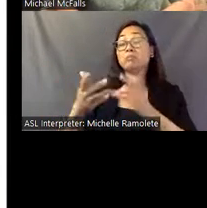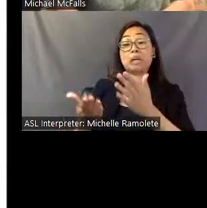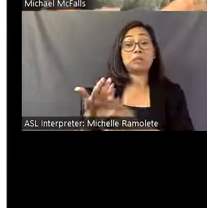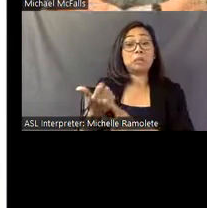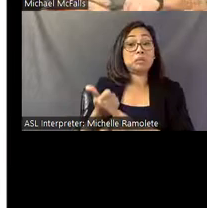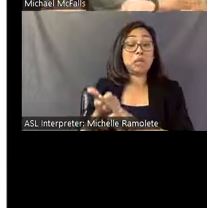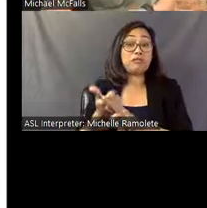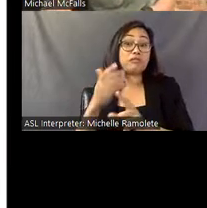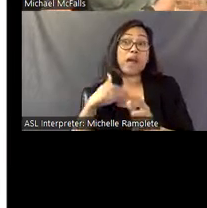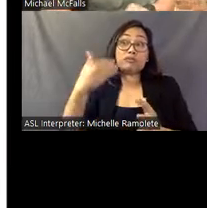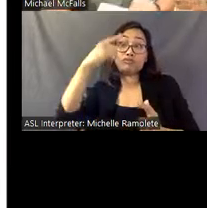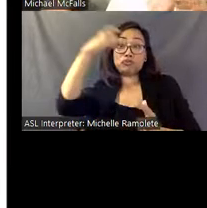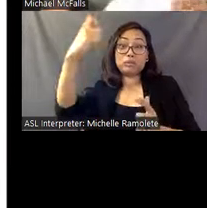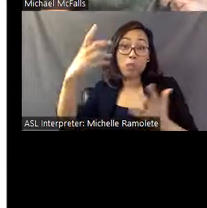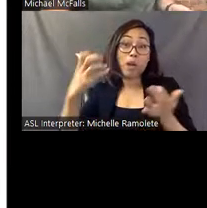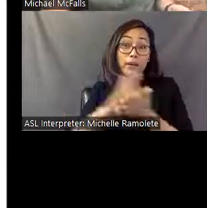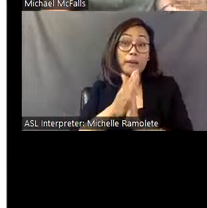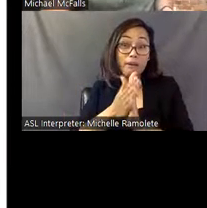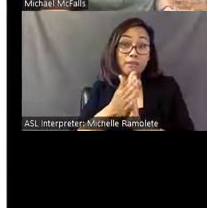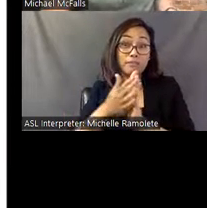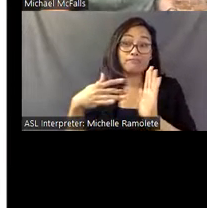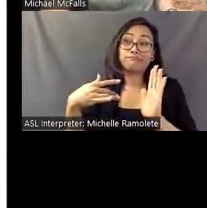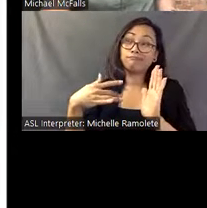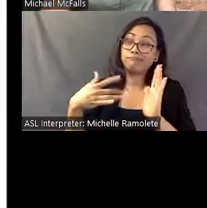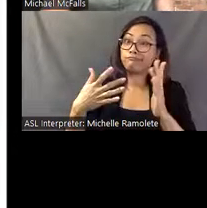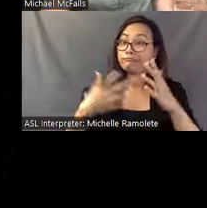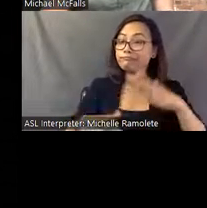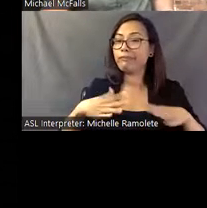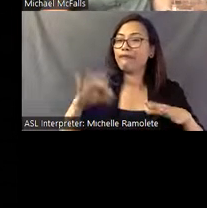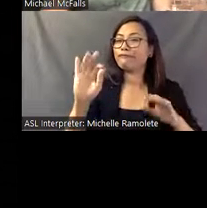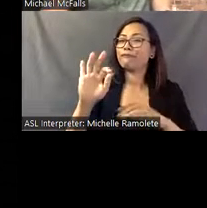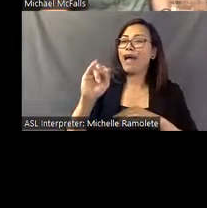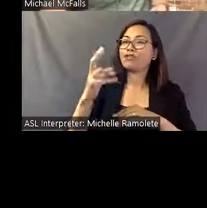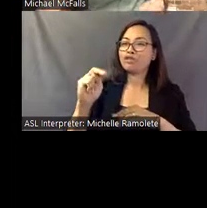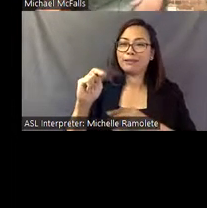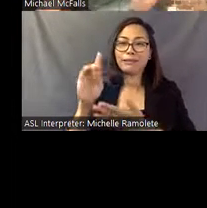or a costume designer, but something happens after that first vision.